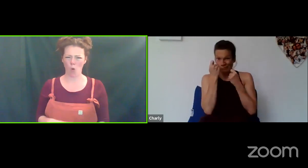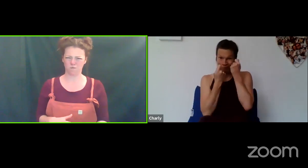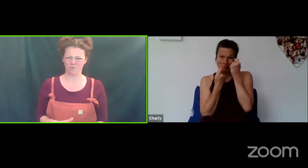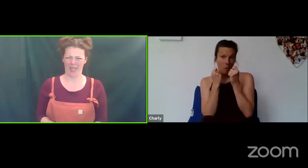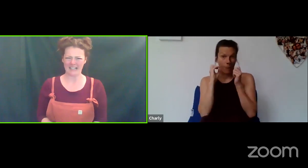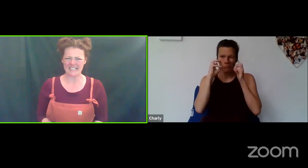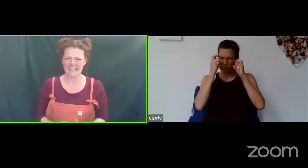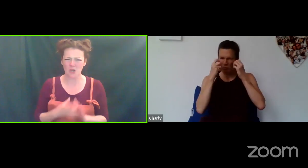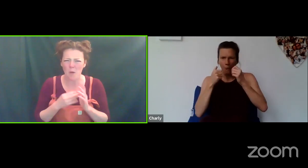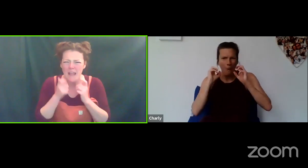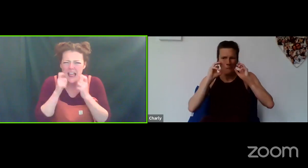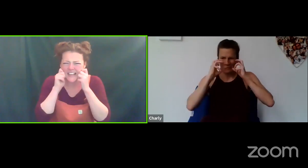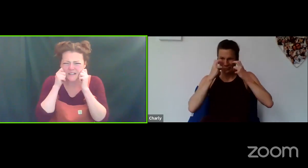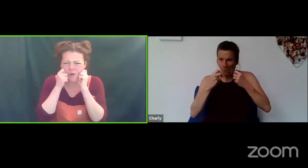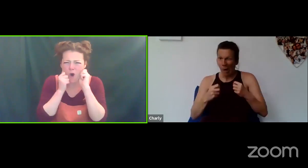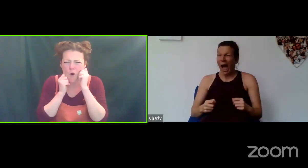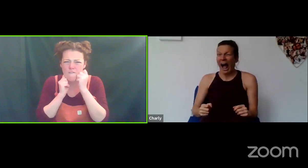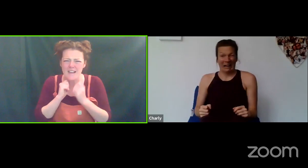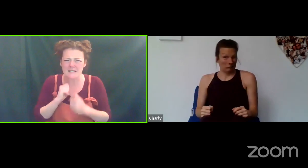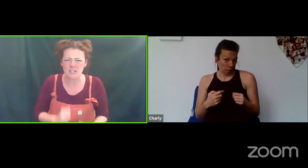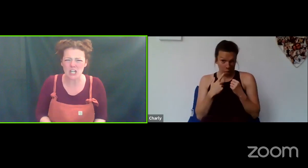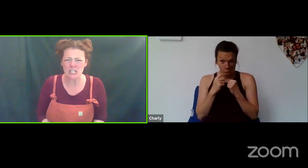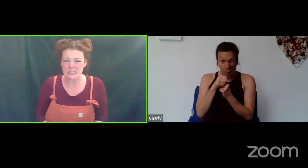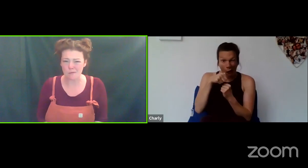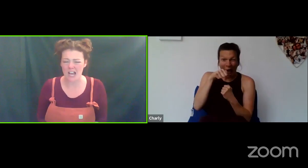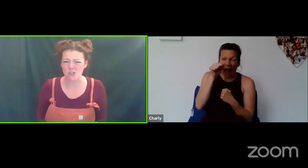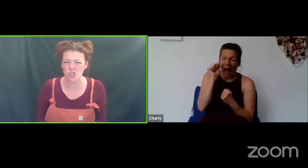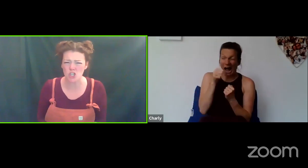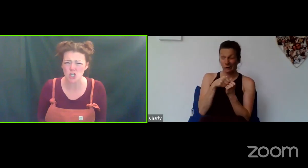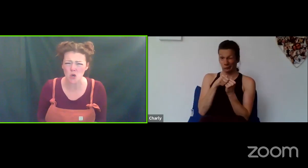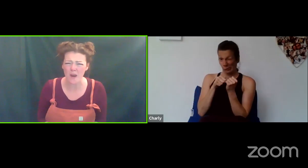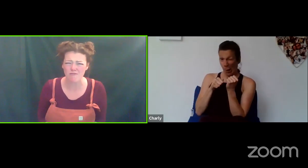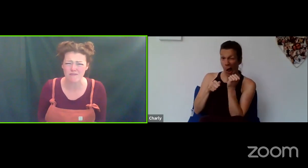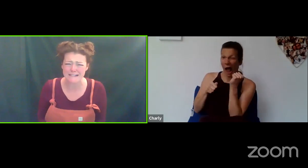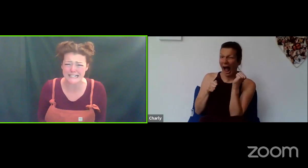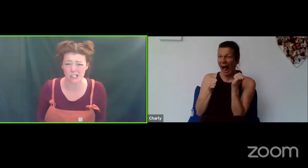Ooh, that's it! Can you copy? That's it... your whole face! Right, change as you're chewing really